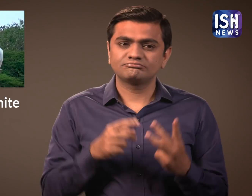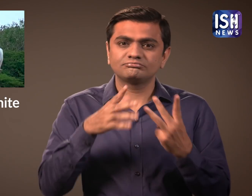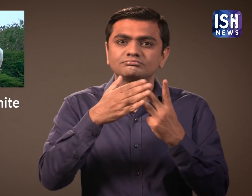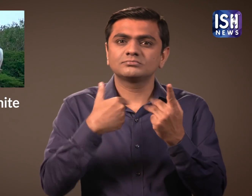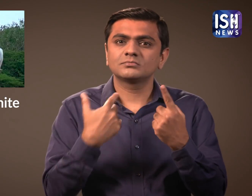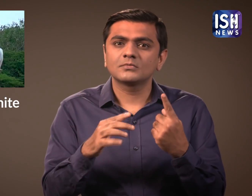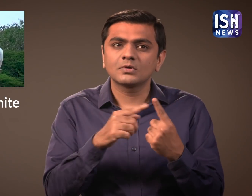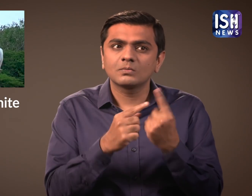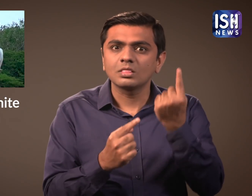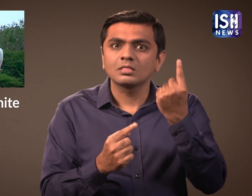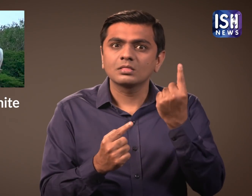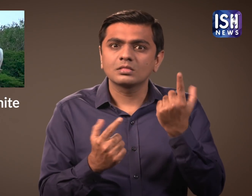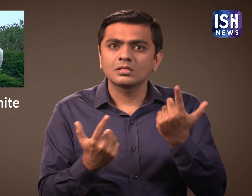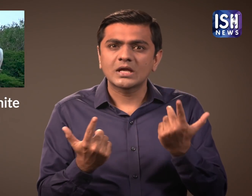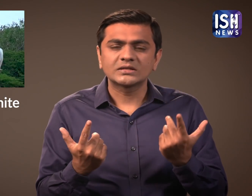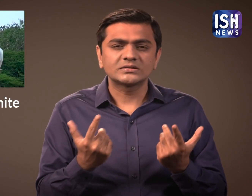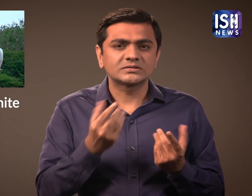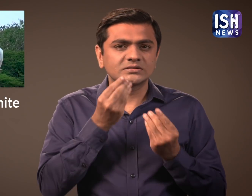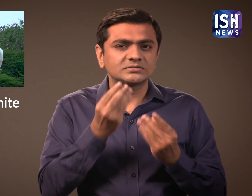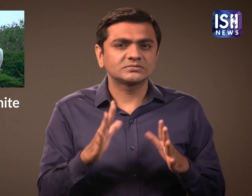Now only 1 remains.